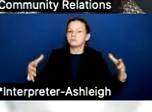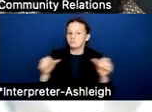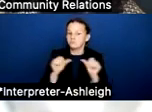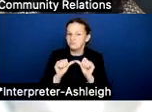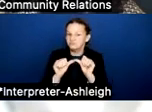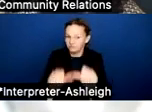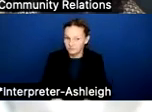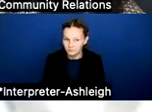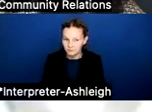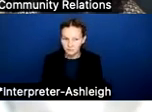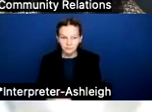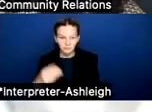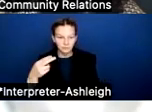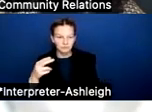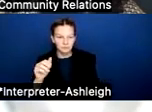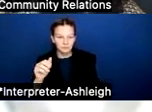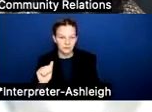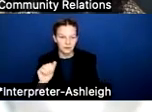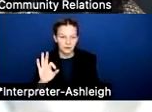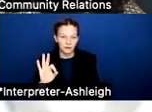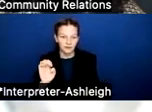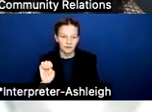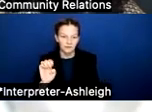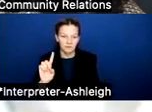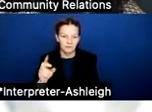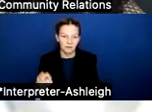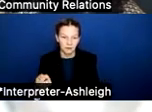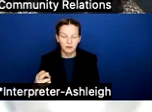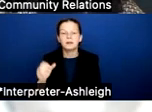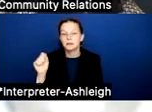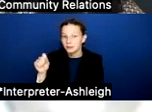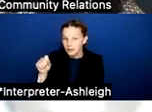Yeah, if I may add. Thanks, Eddie. That's a good point. So yes, as of last week, our numbers,